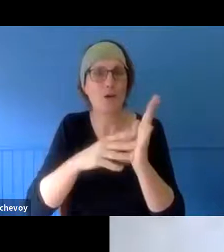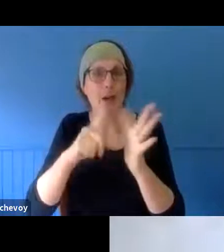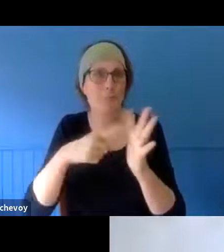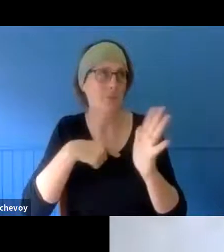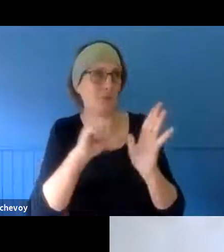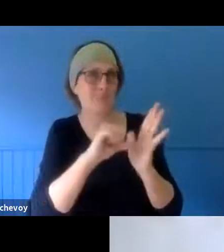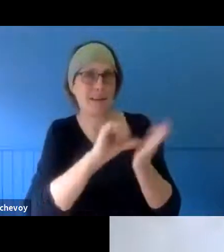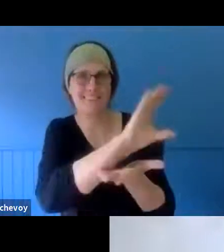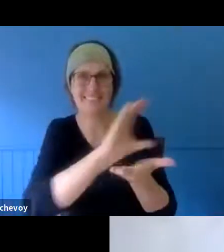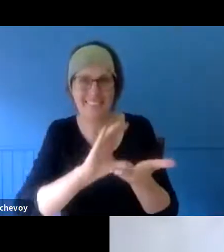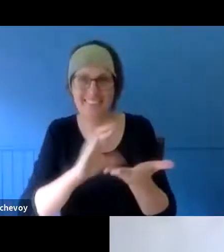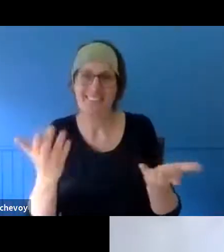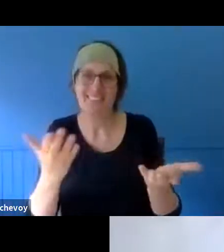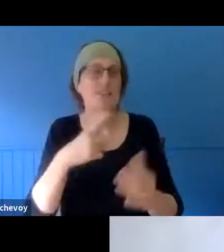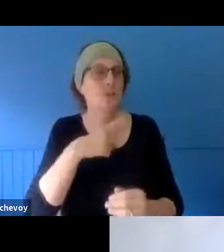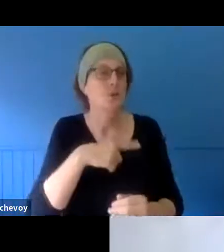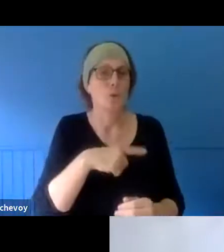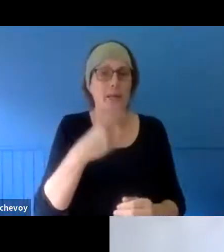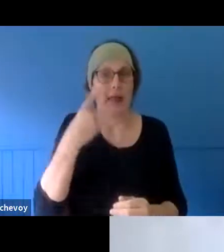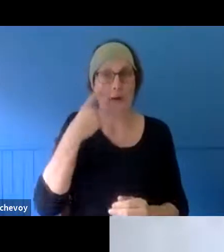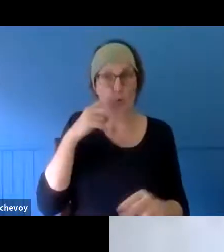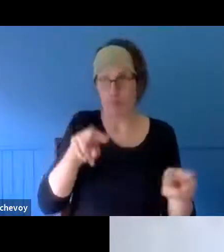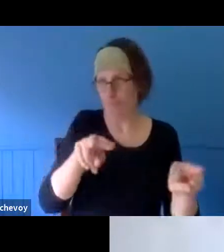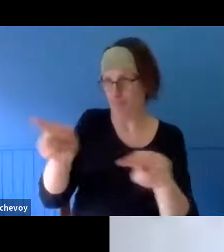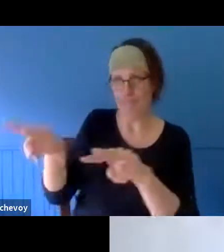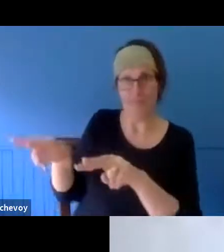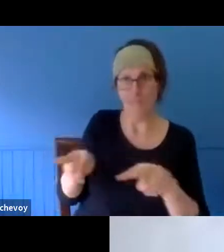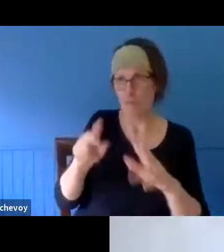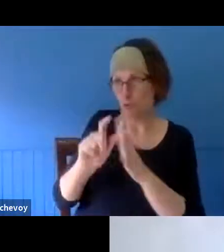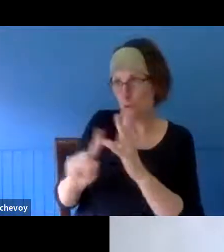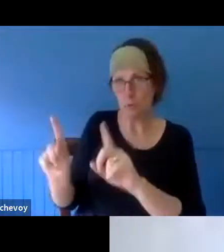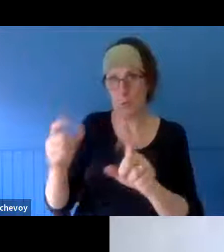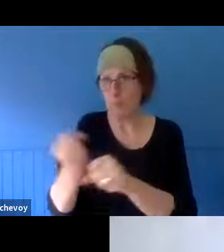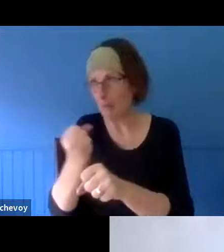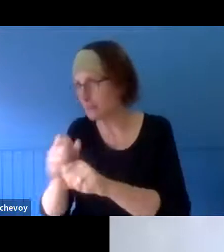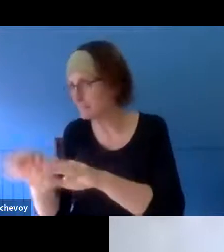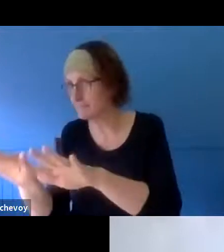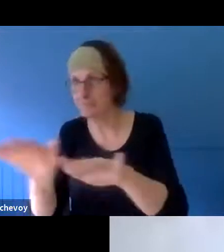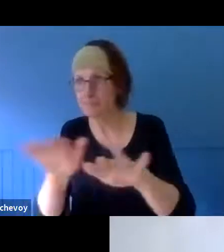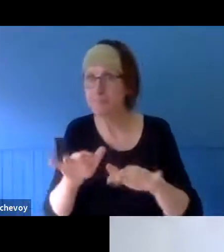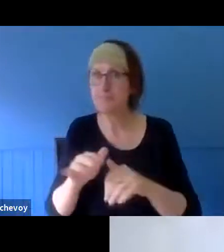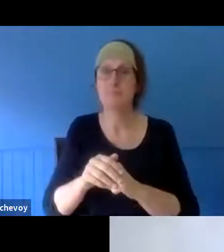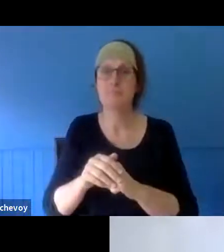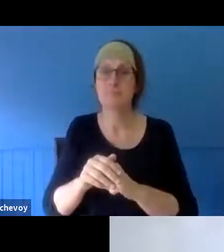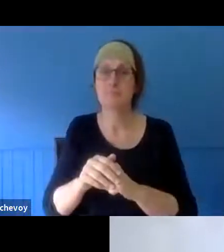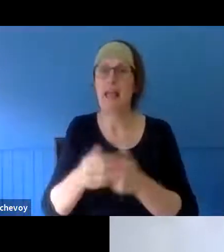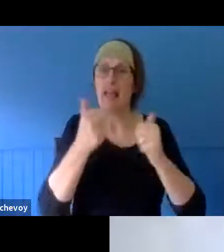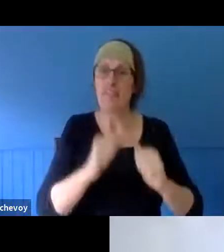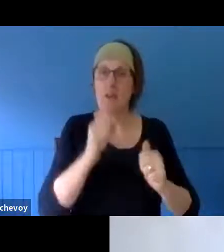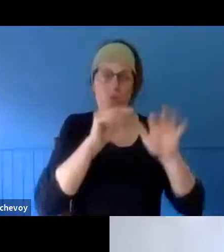looked at what was being made by people and then we crafted that into something that could be presented back to an audience. That wasn't